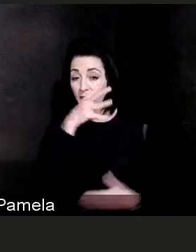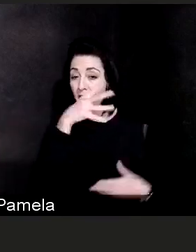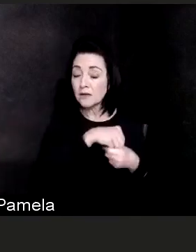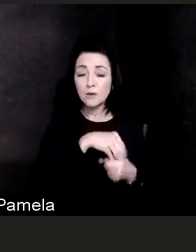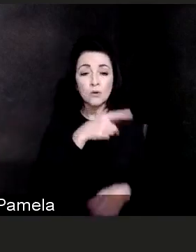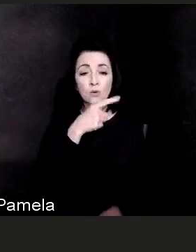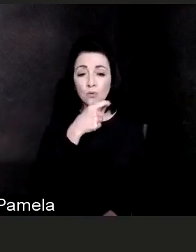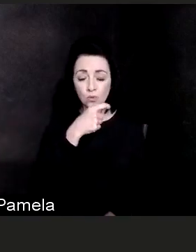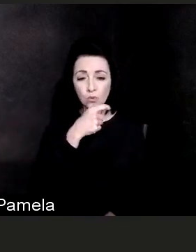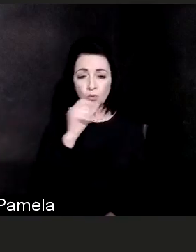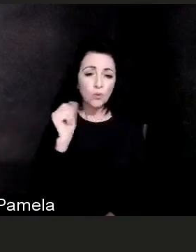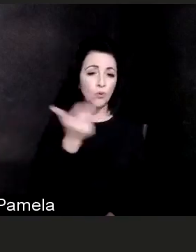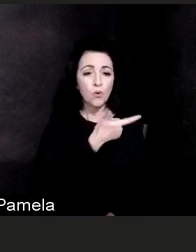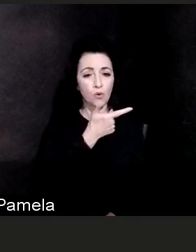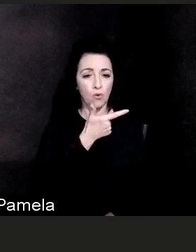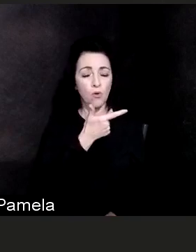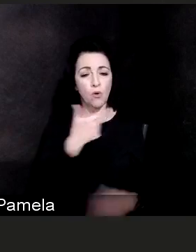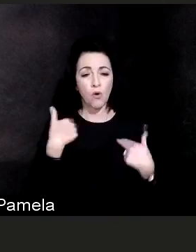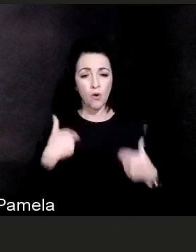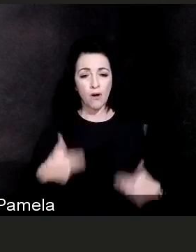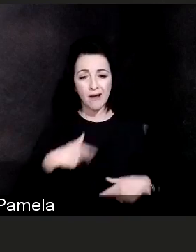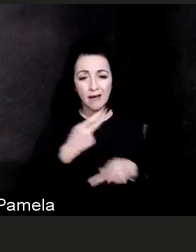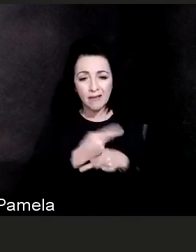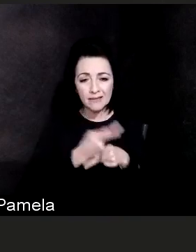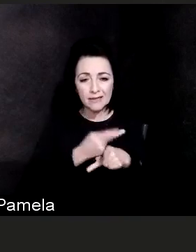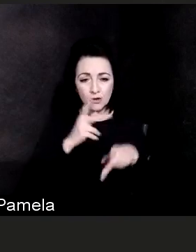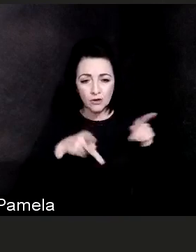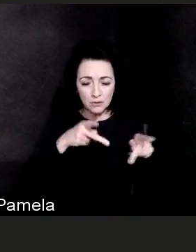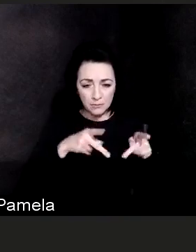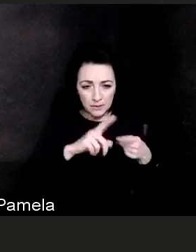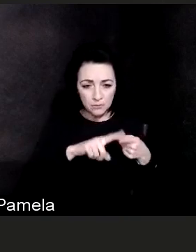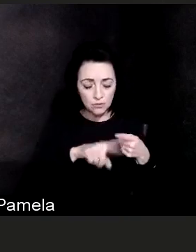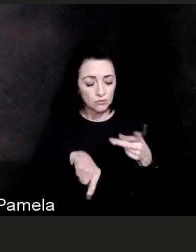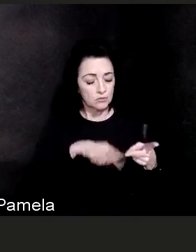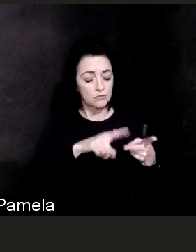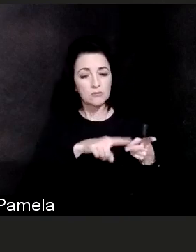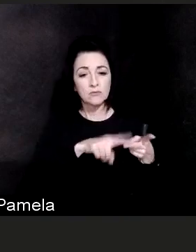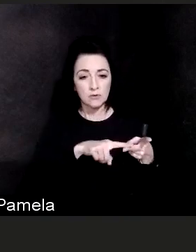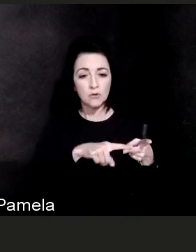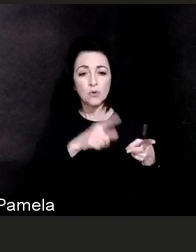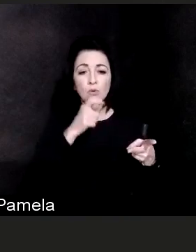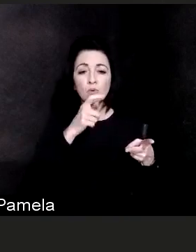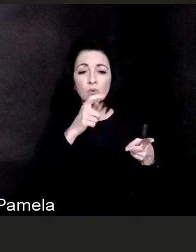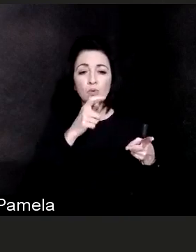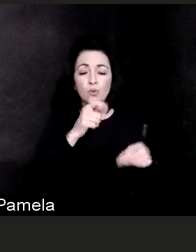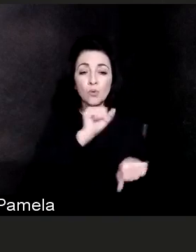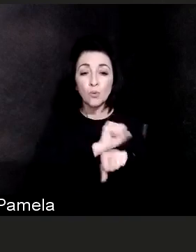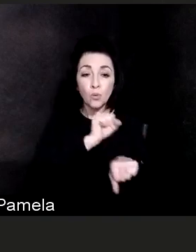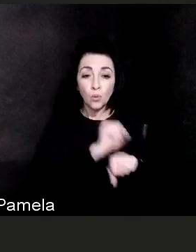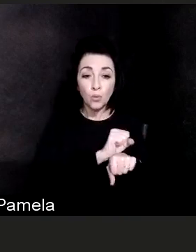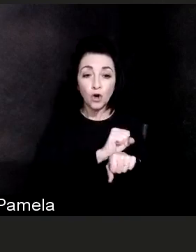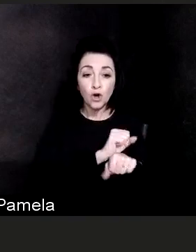and it also includes residents and staff of long-term care facilities. So that's skilled nursing facilities,